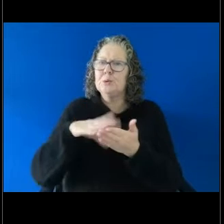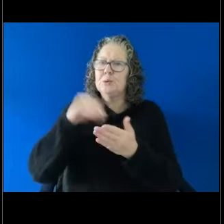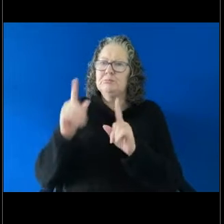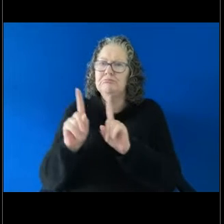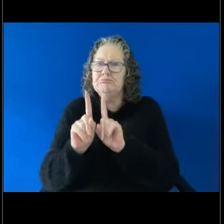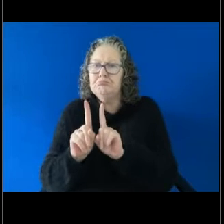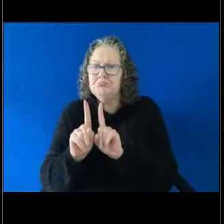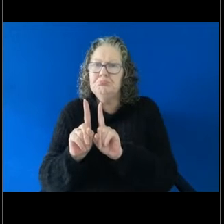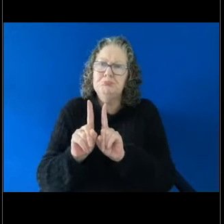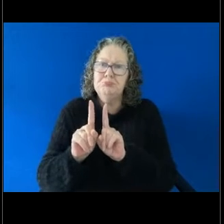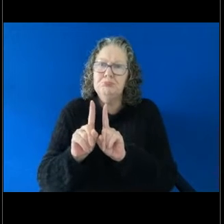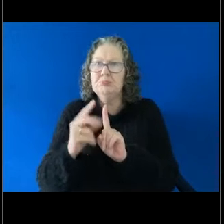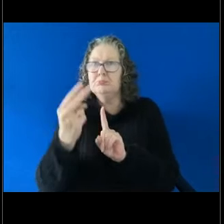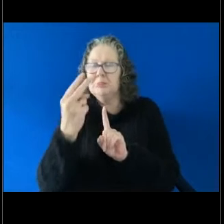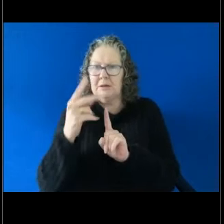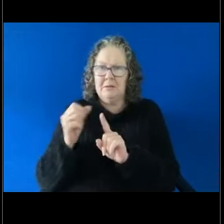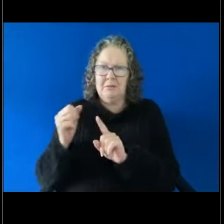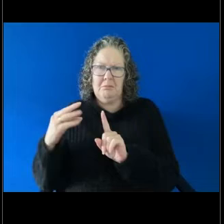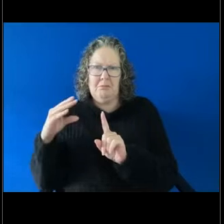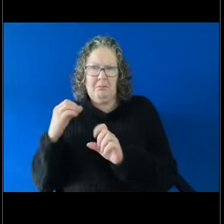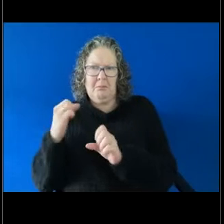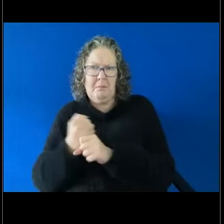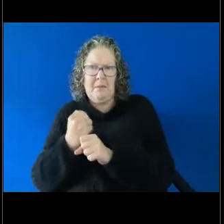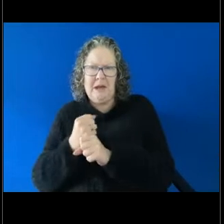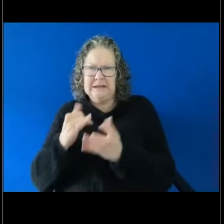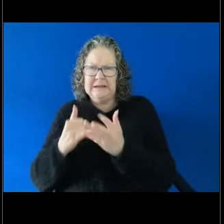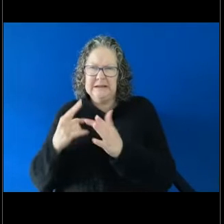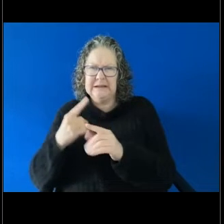makes sexual remarks about other students in class and comments on Charlie's appearance.